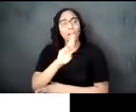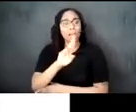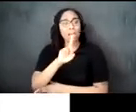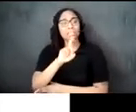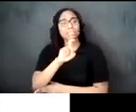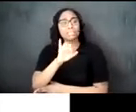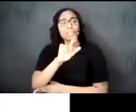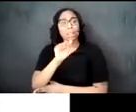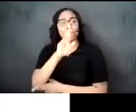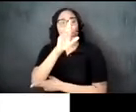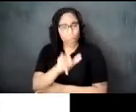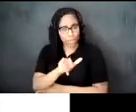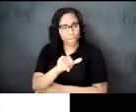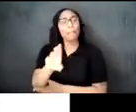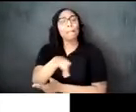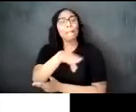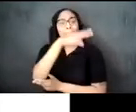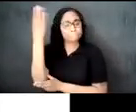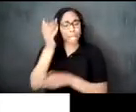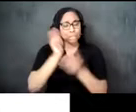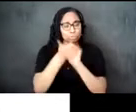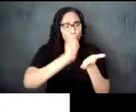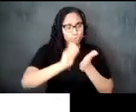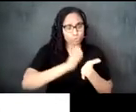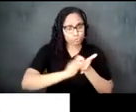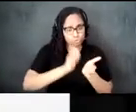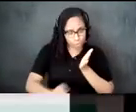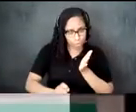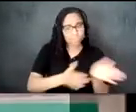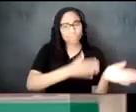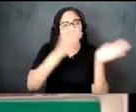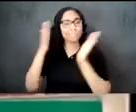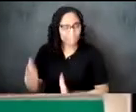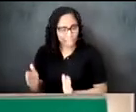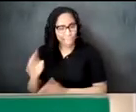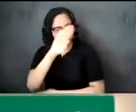and the negro business league held luncheons and dinners at tea rooms